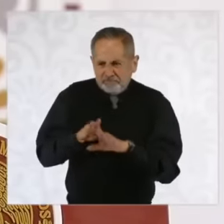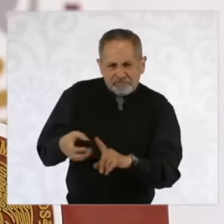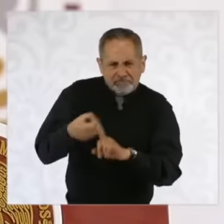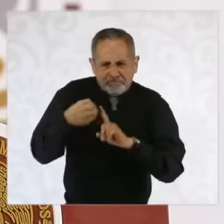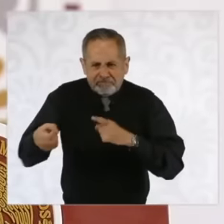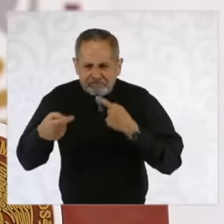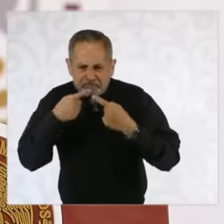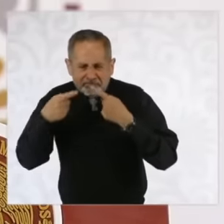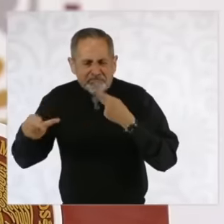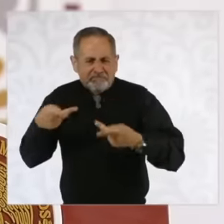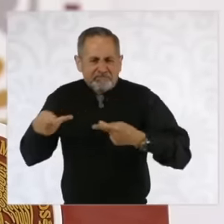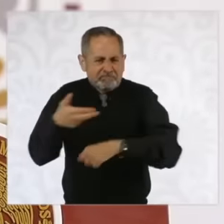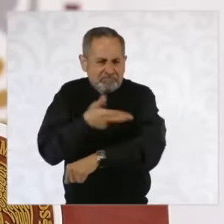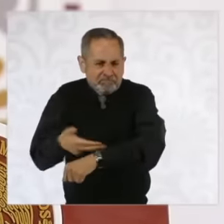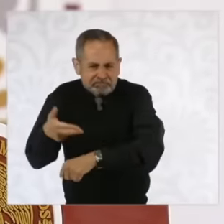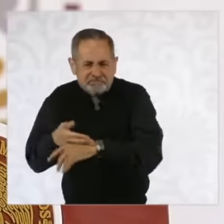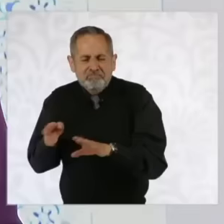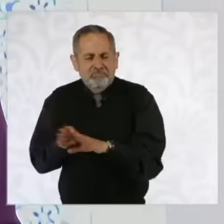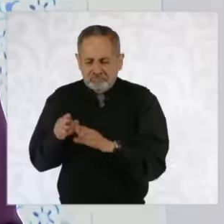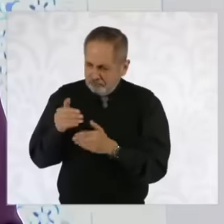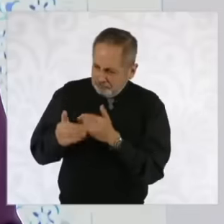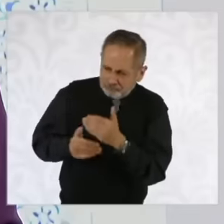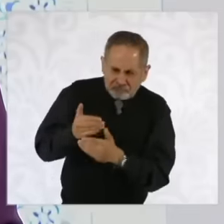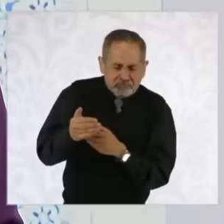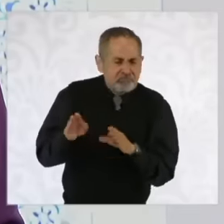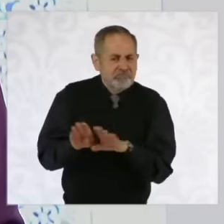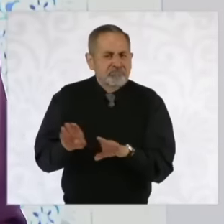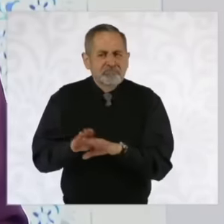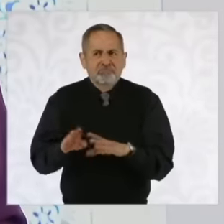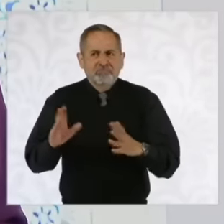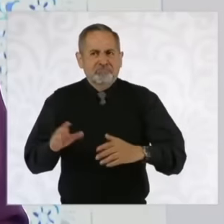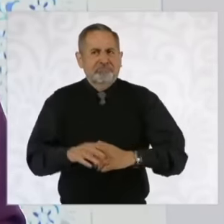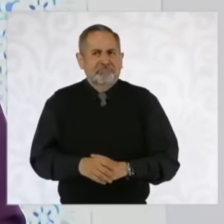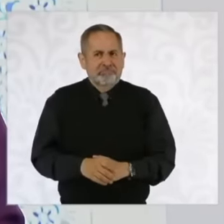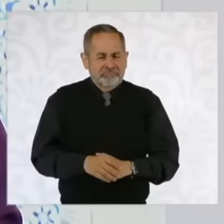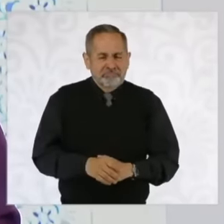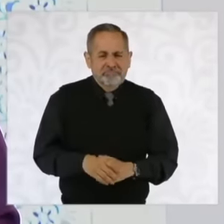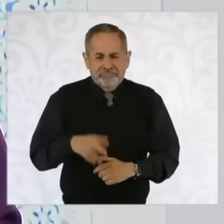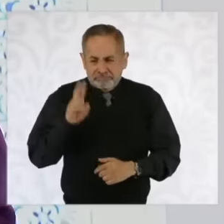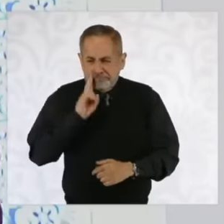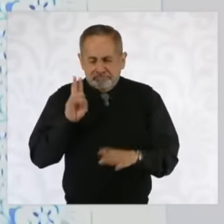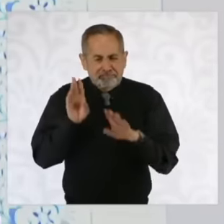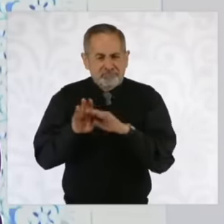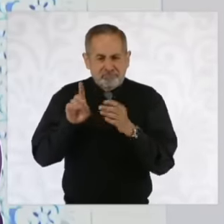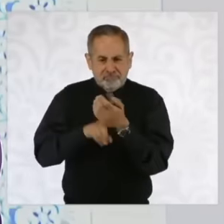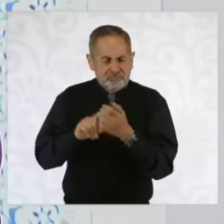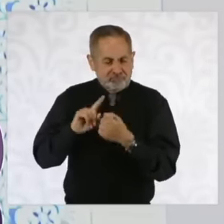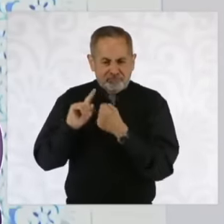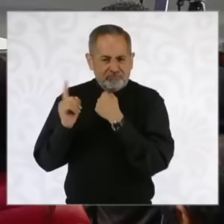seen little by little and it has to do with attention to the causes and reducing